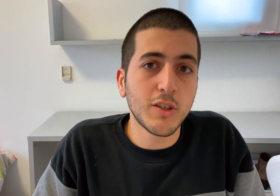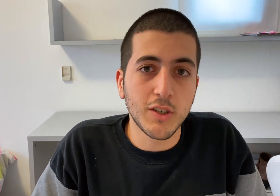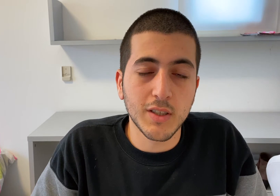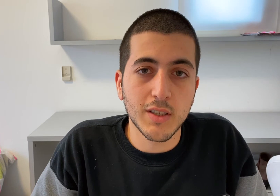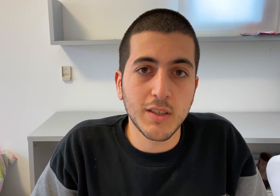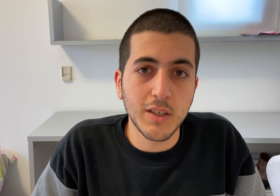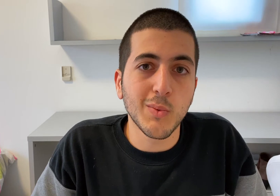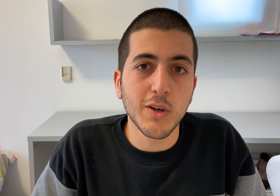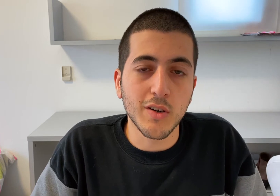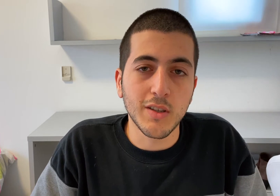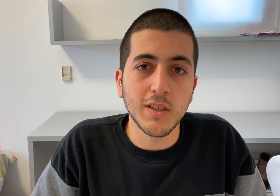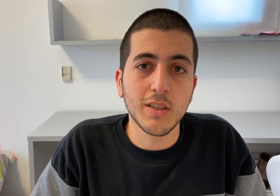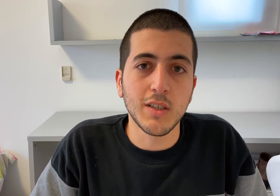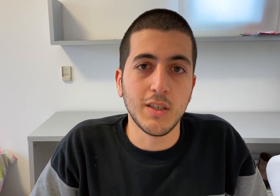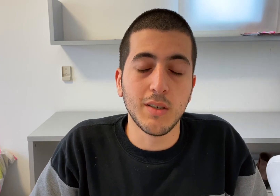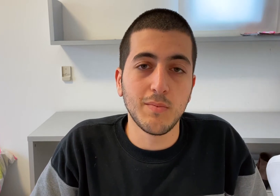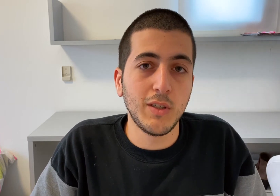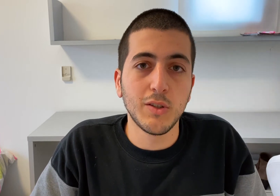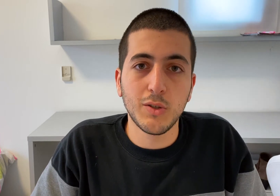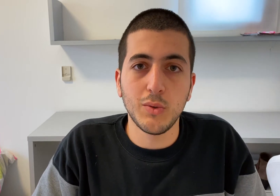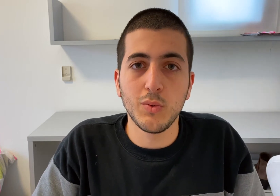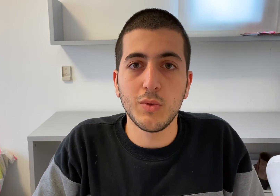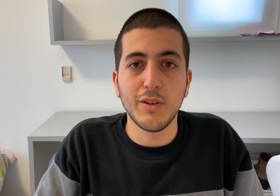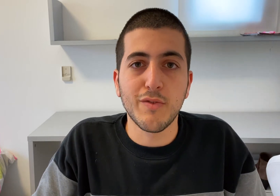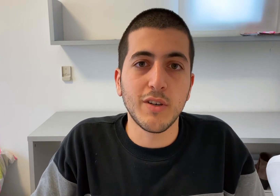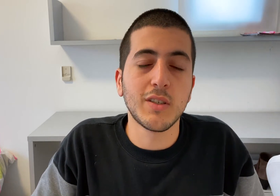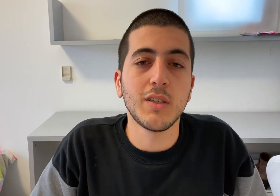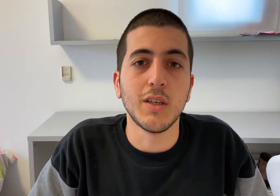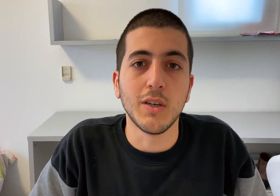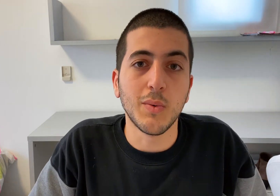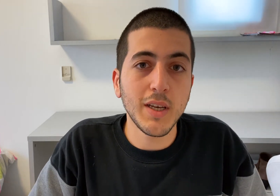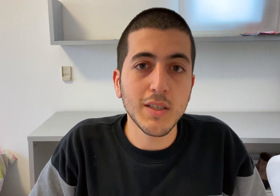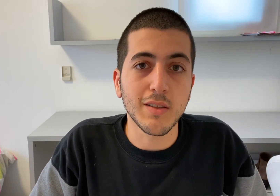Some researchers did work on this in two different ways.